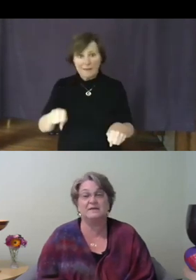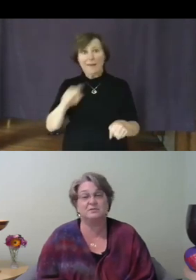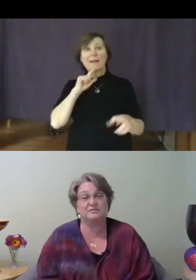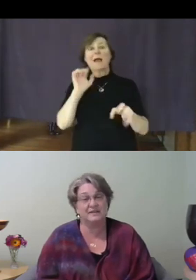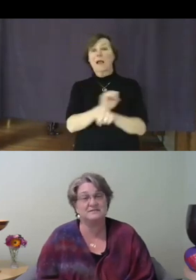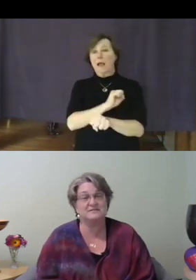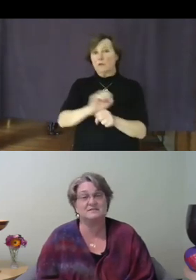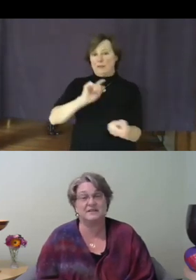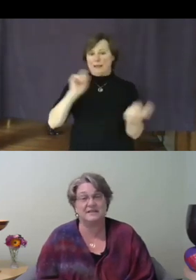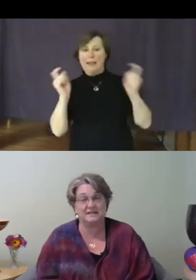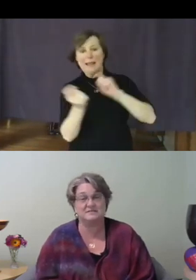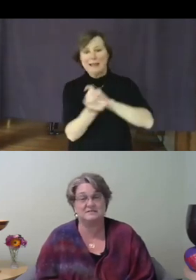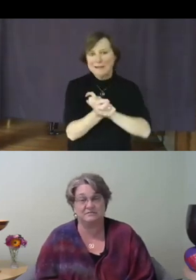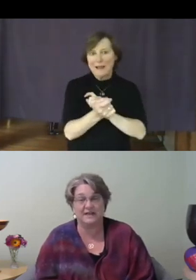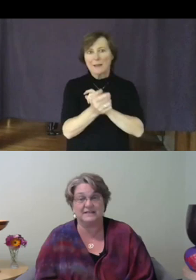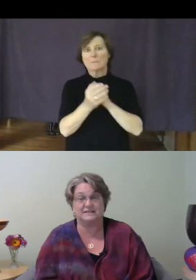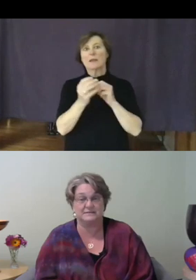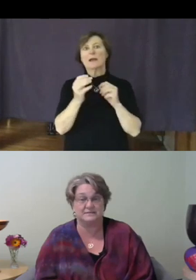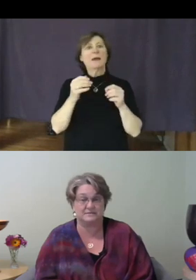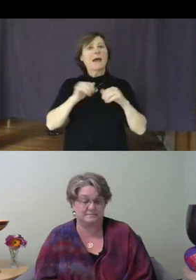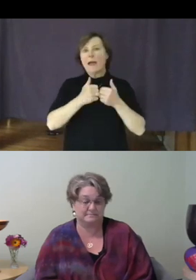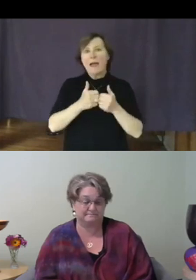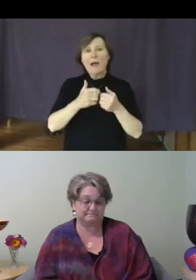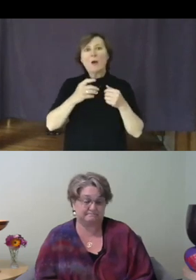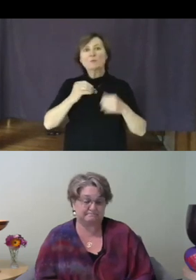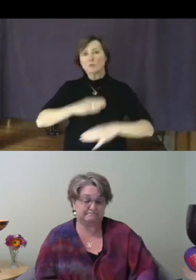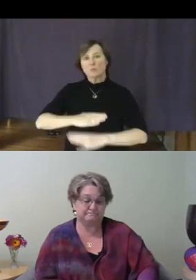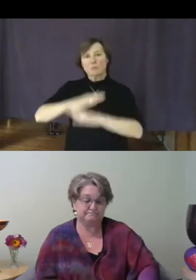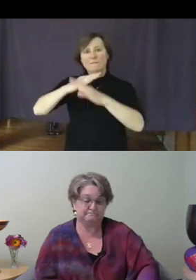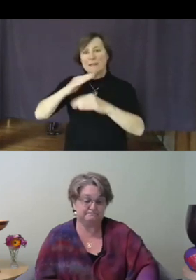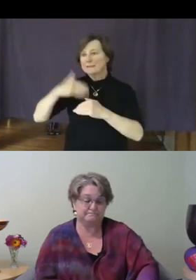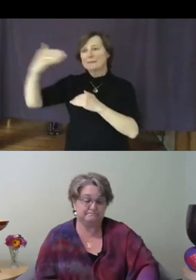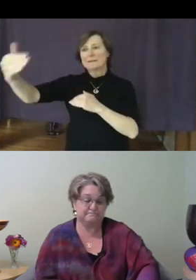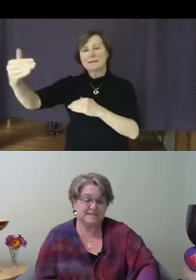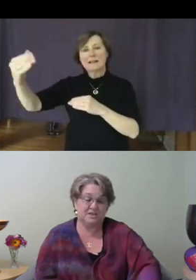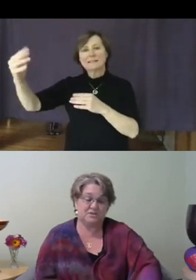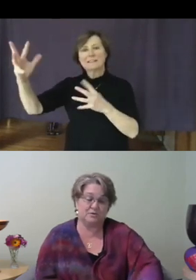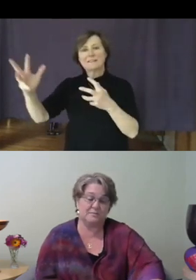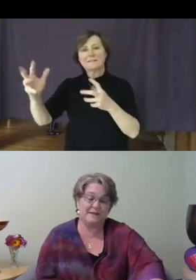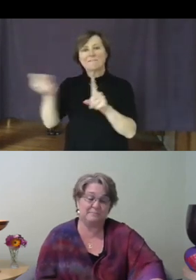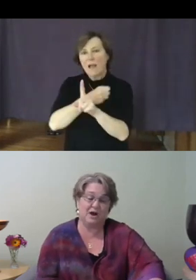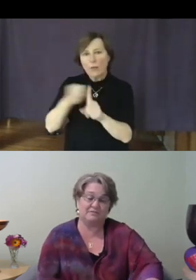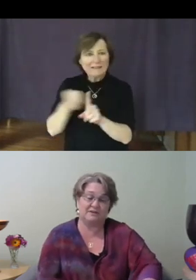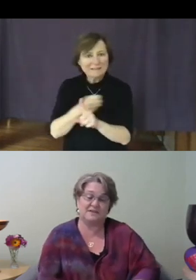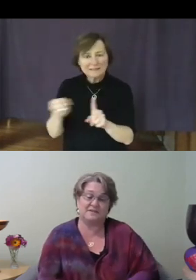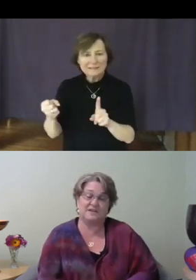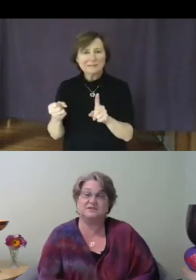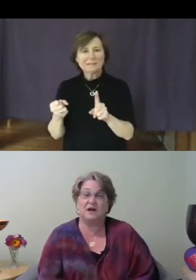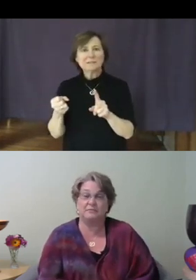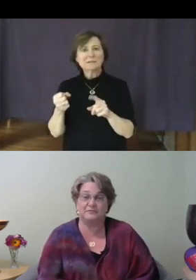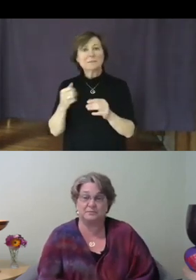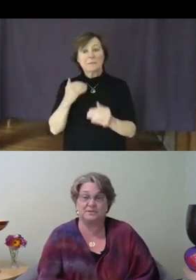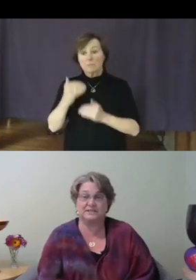prevents the next violence. In order to make progress on the uncomfortable issue